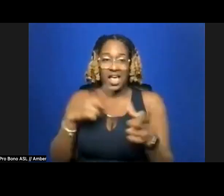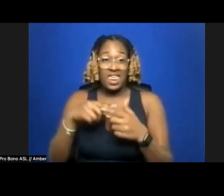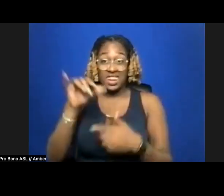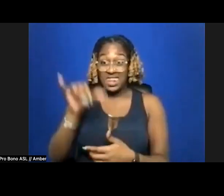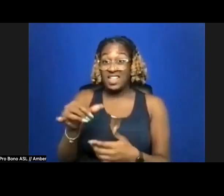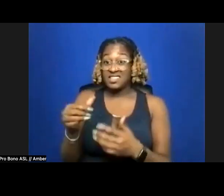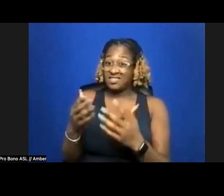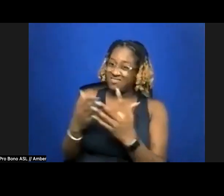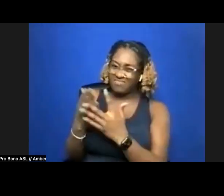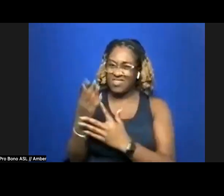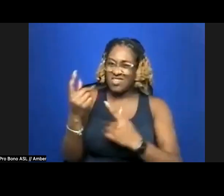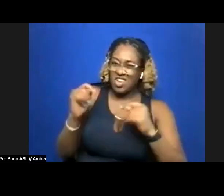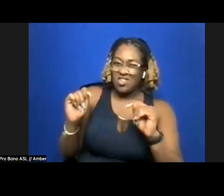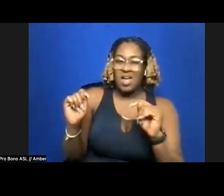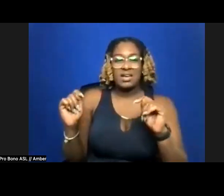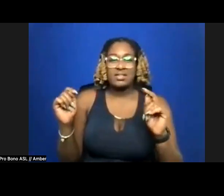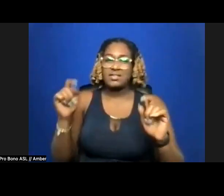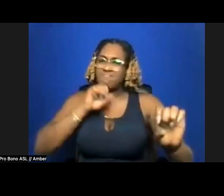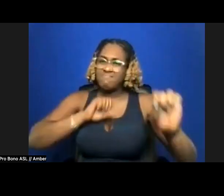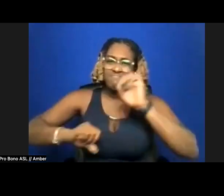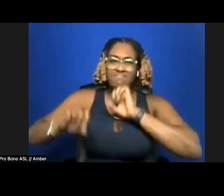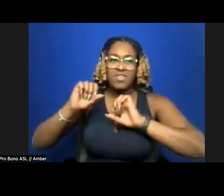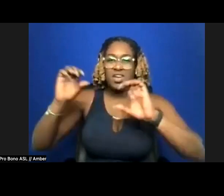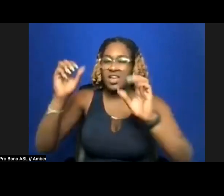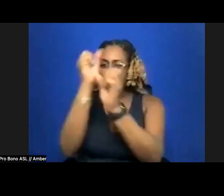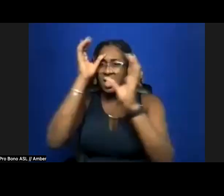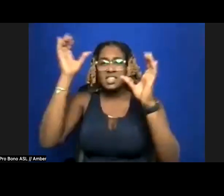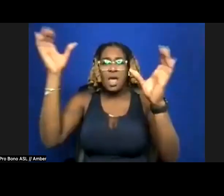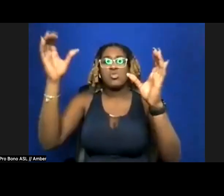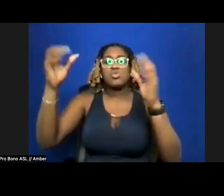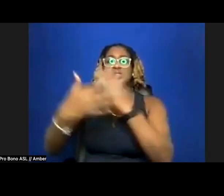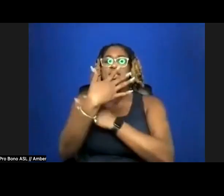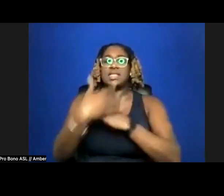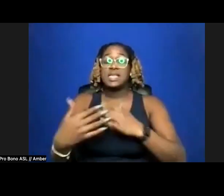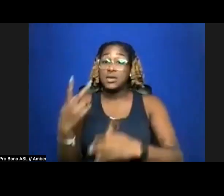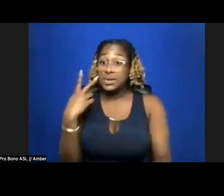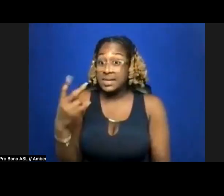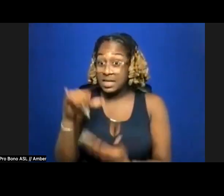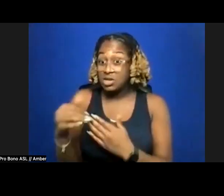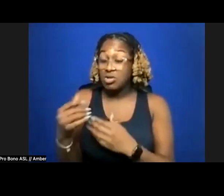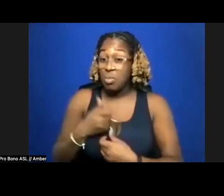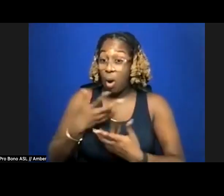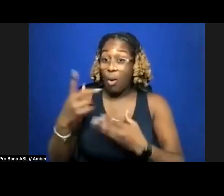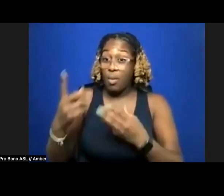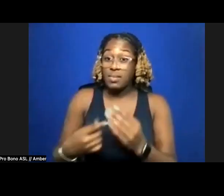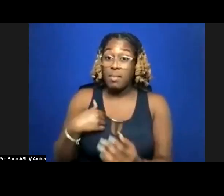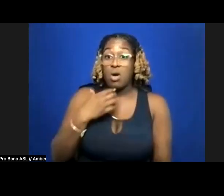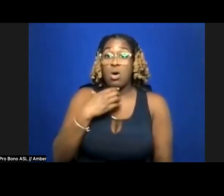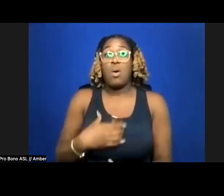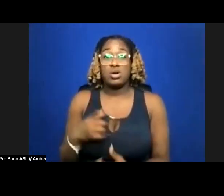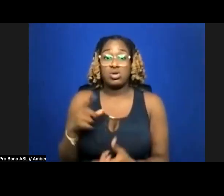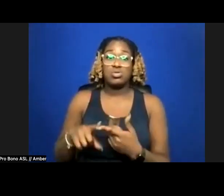unbramble me in a conceptual sea, see this poem is about my wish to pound waves in my